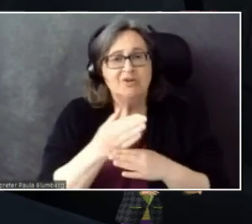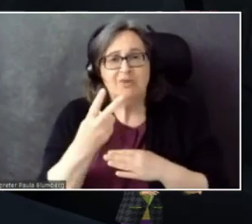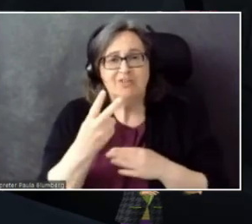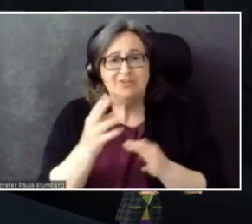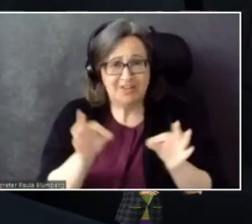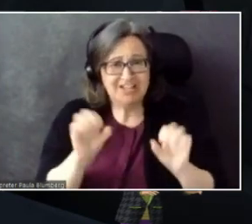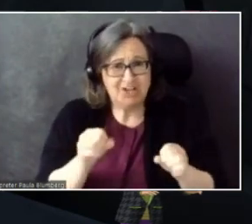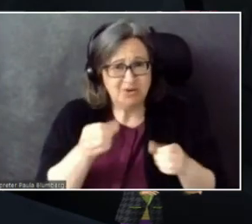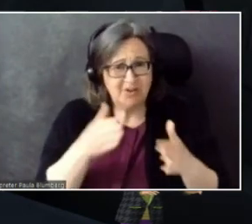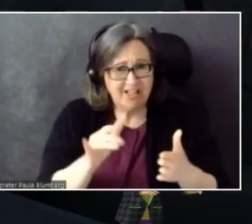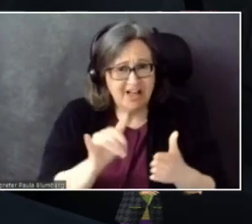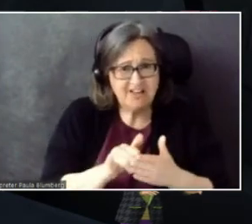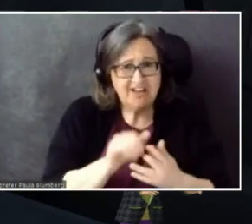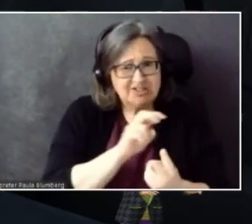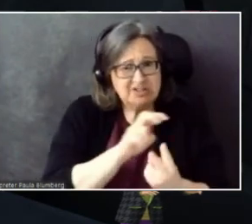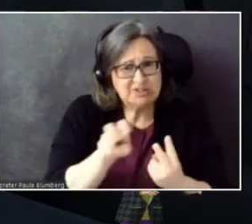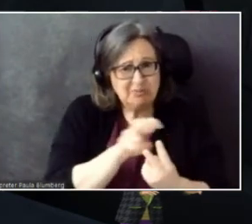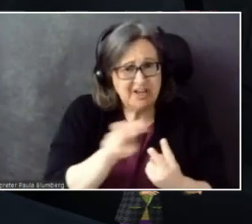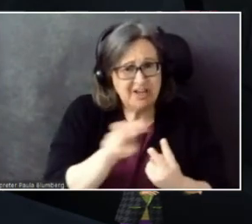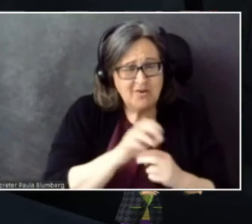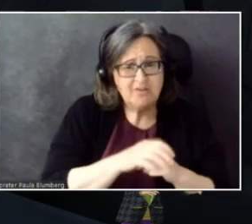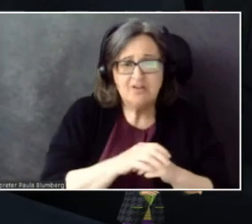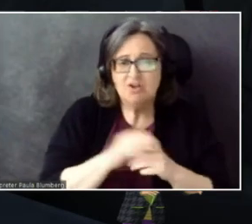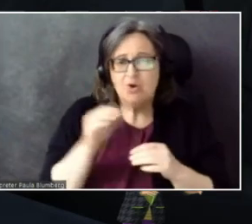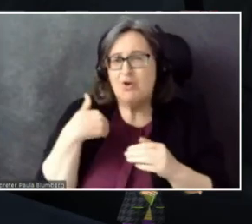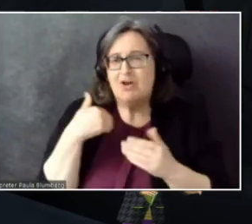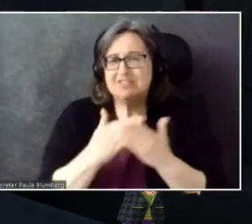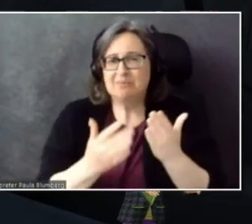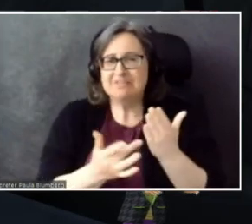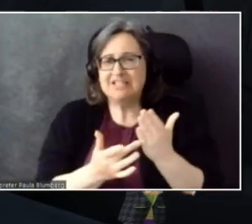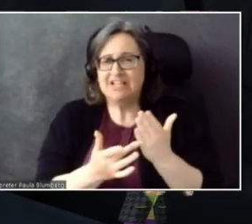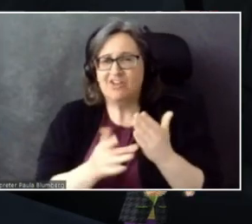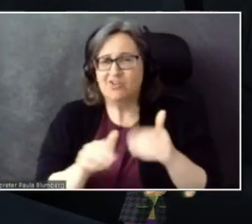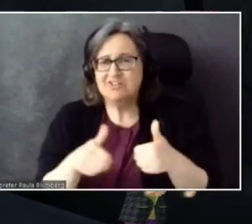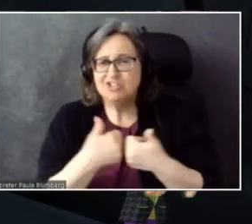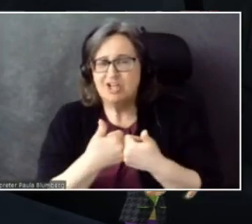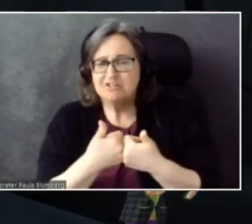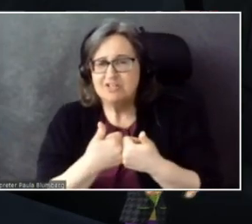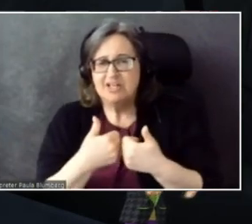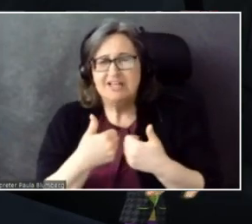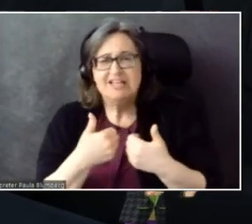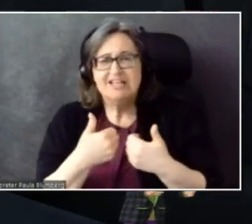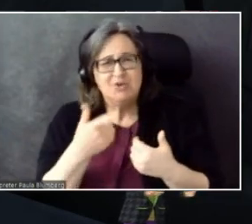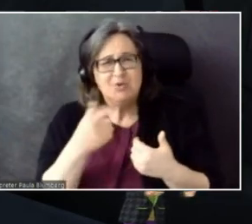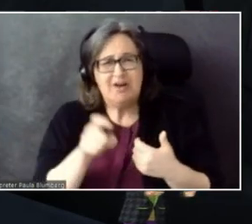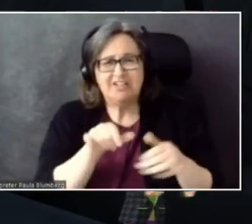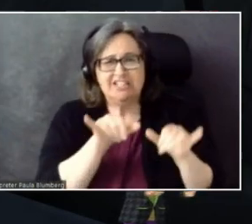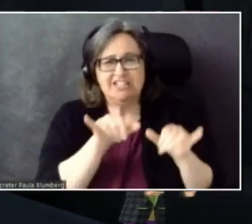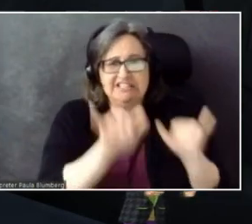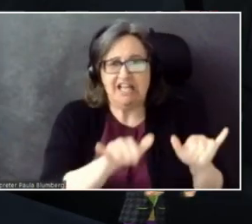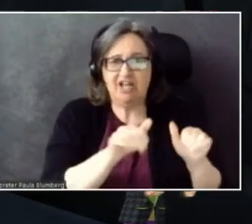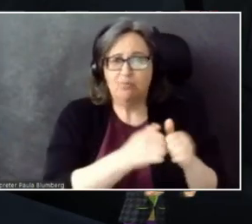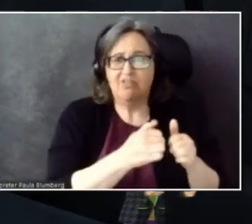Or is there some technical challenge that makes it so you have to stick to one language